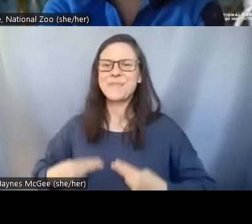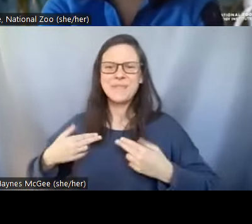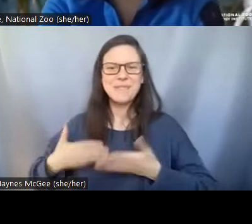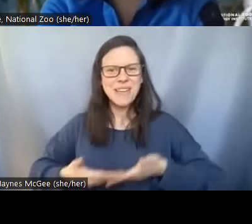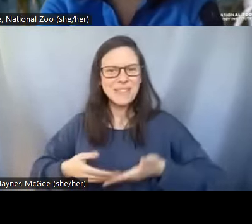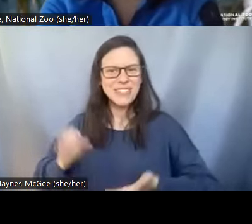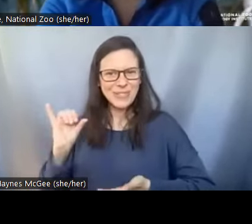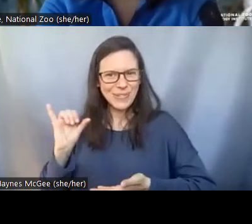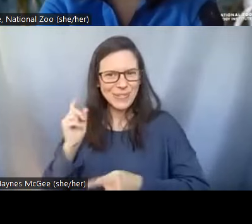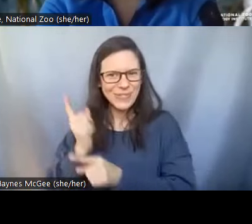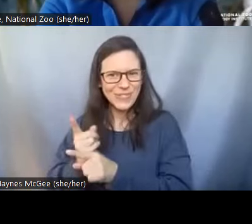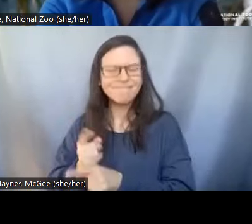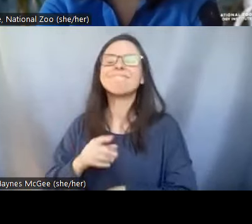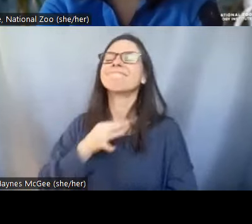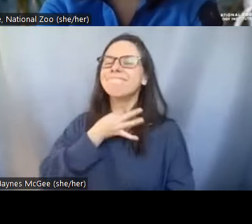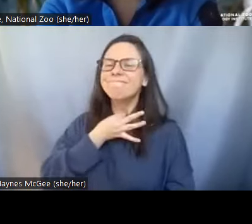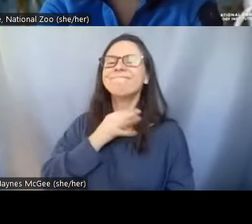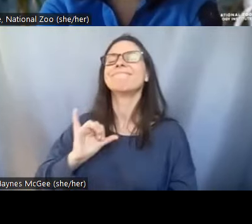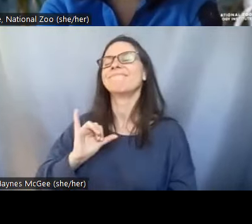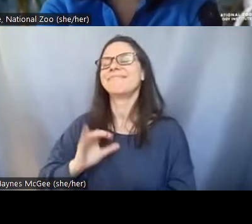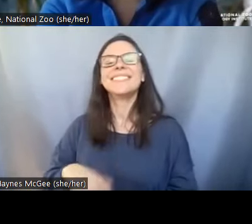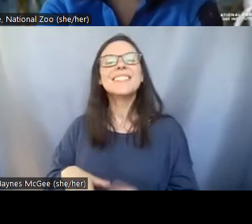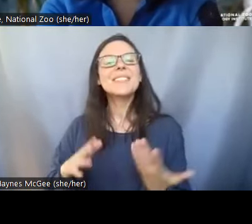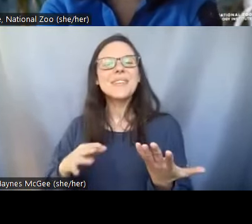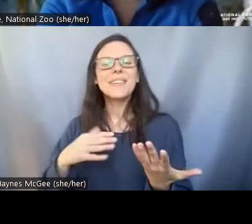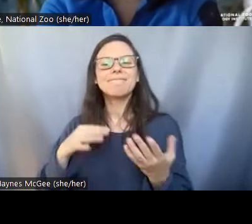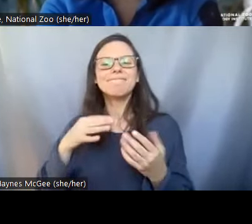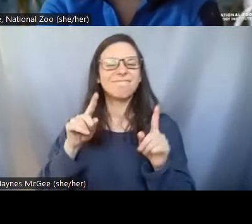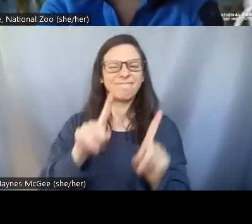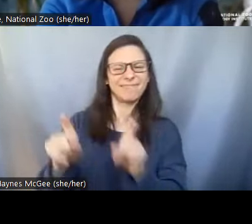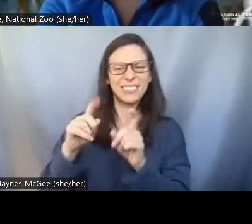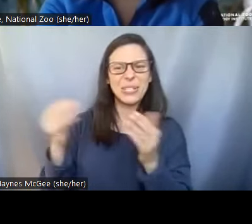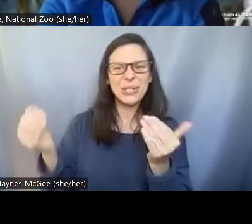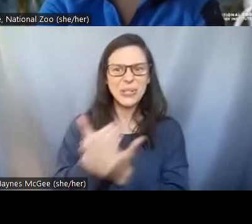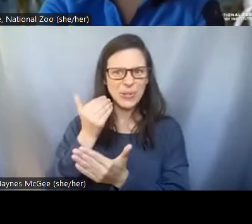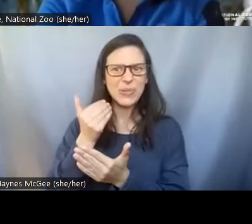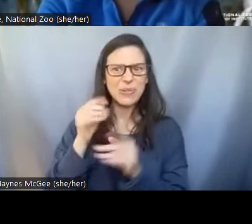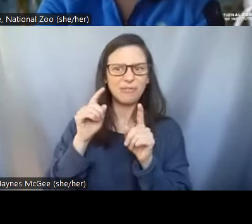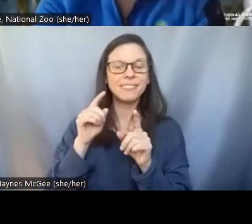another poll for our audience here about building up these bio banks, why are they so important?